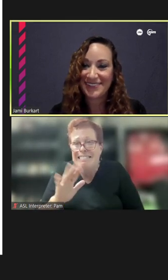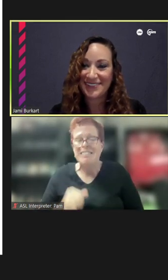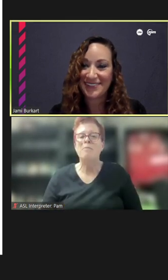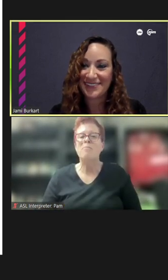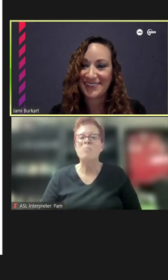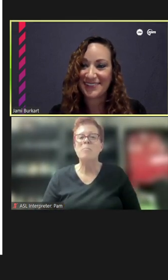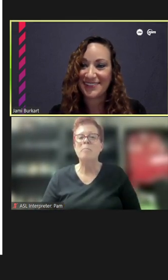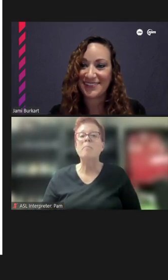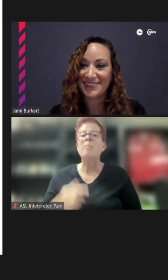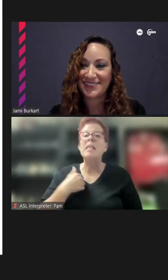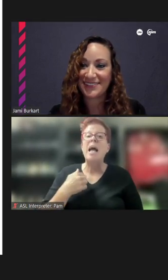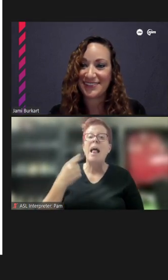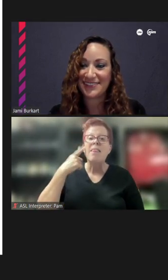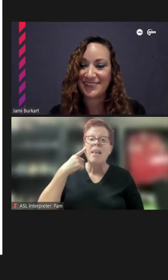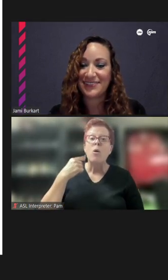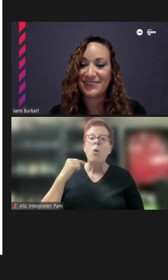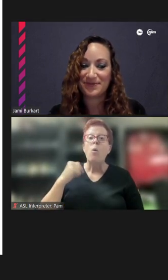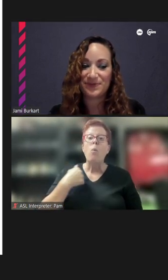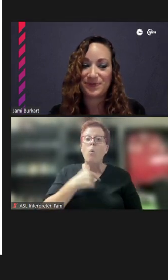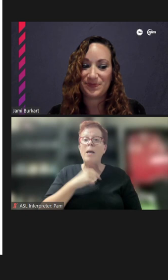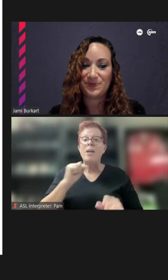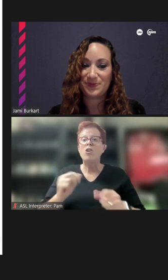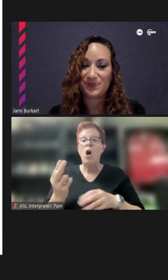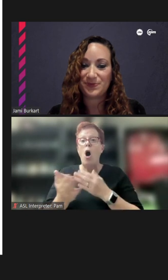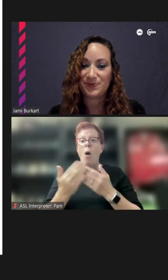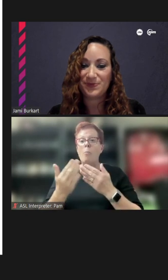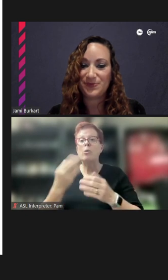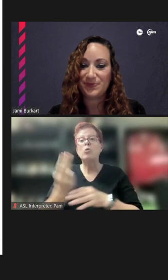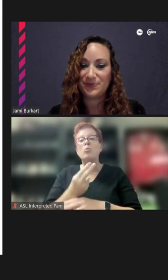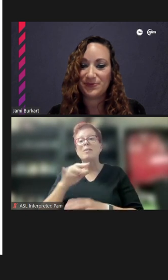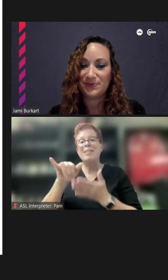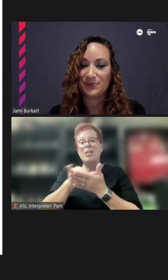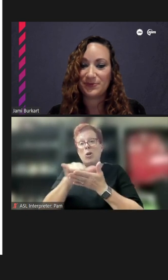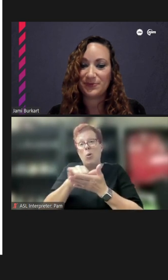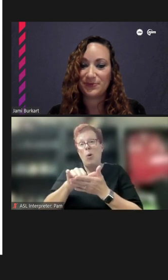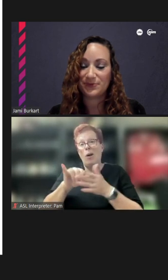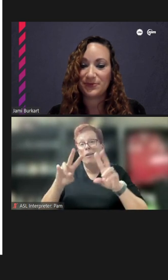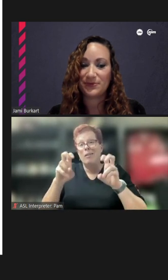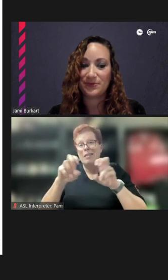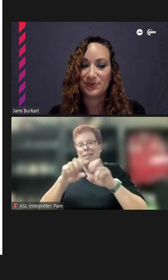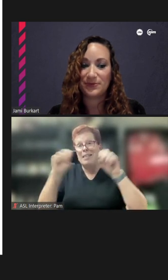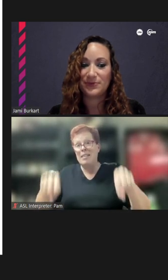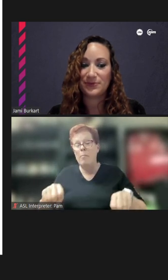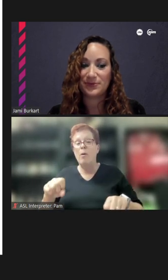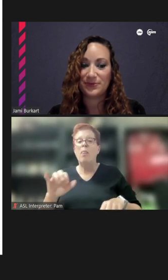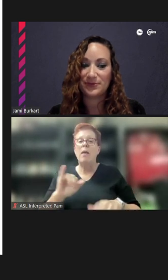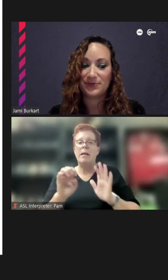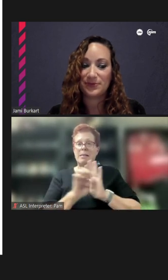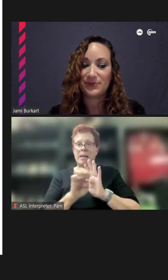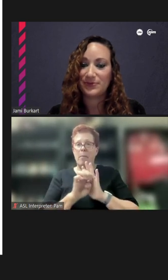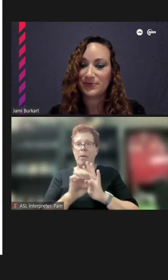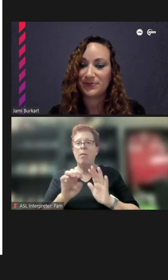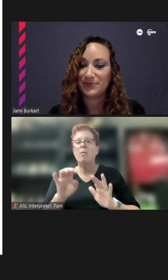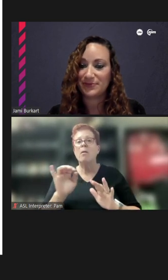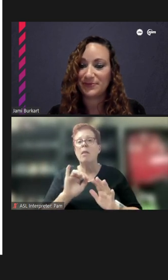worries. I think, you know, we can almost use the New York system as an example where, maybe it's generic, you